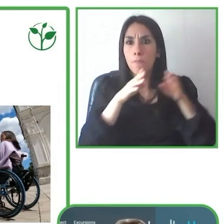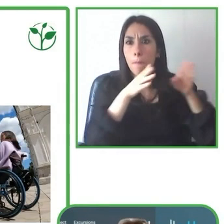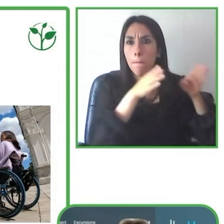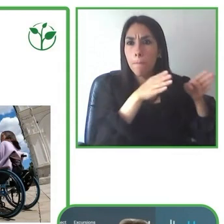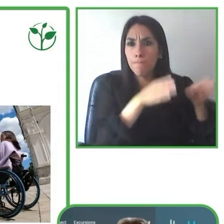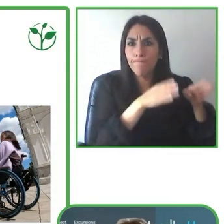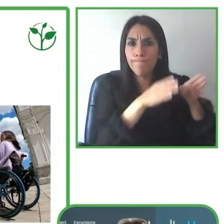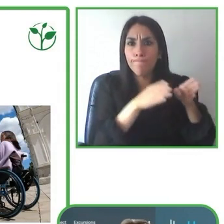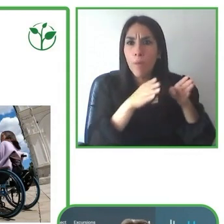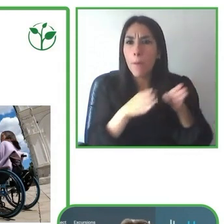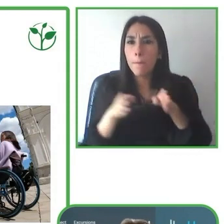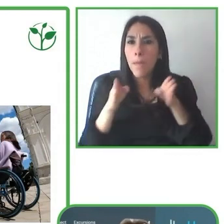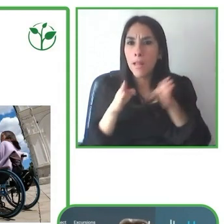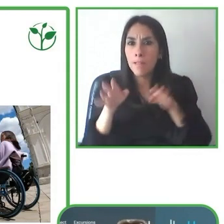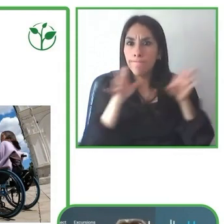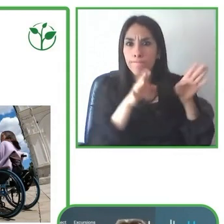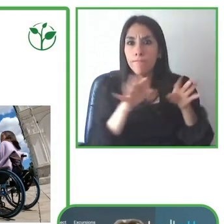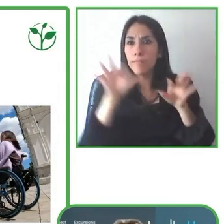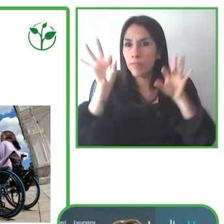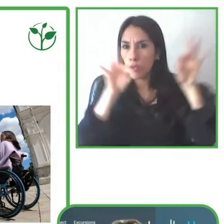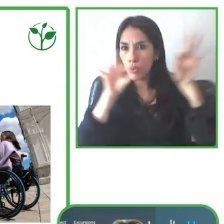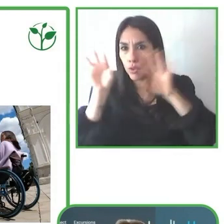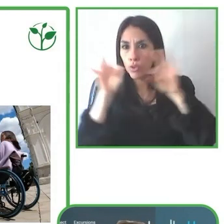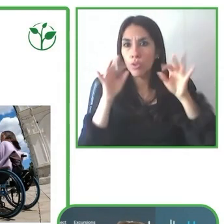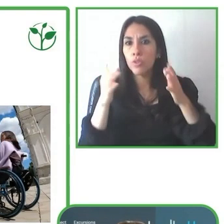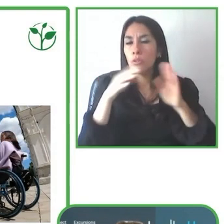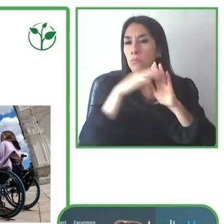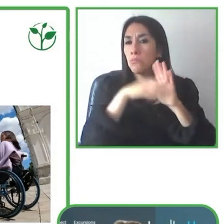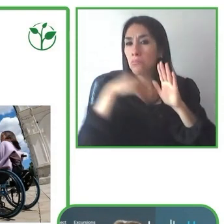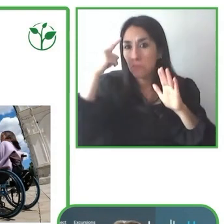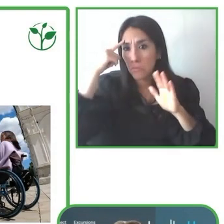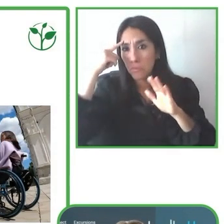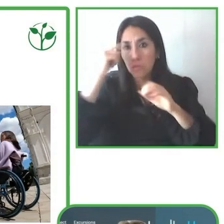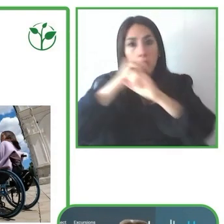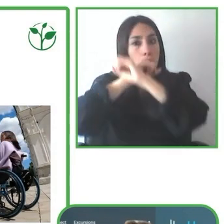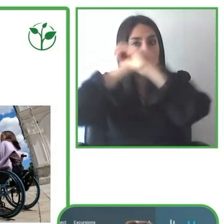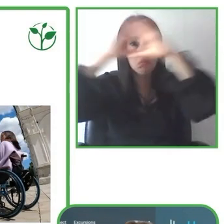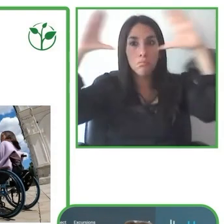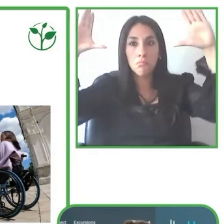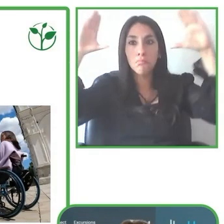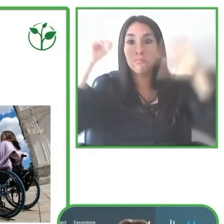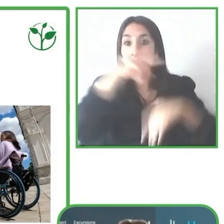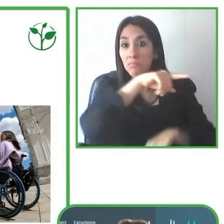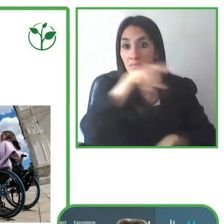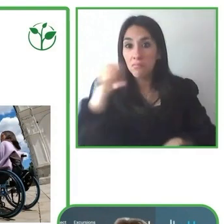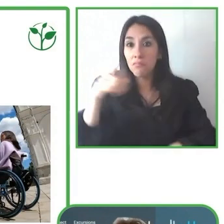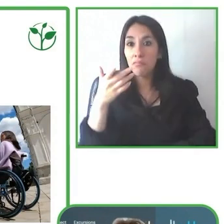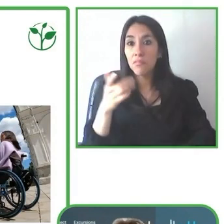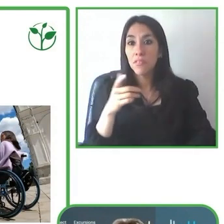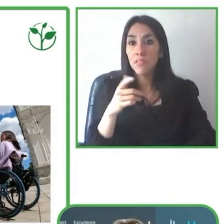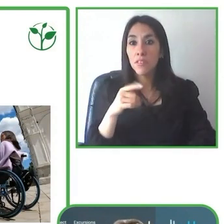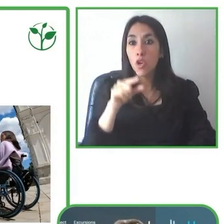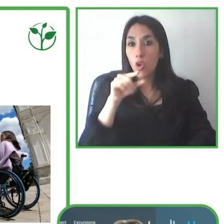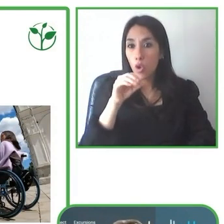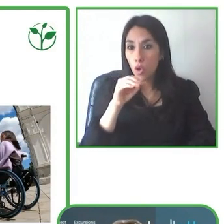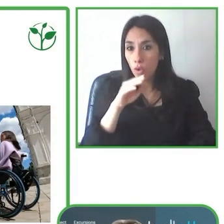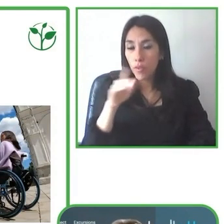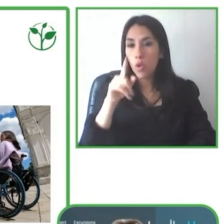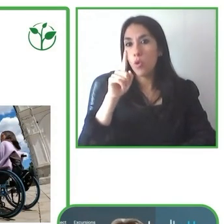So I will everyone could find a variety of accessible adventures